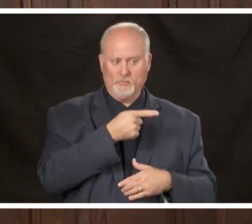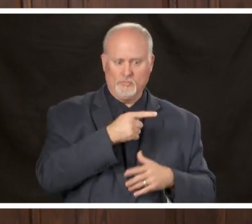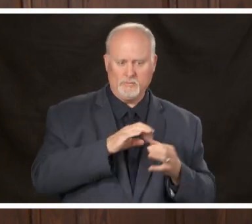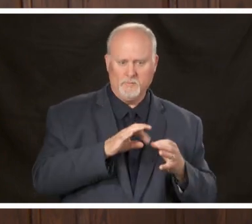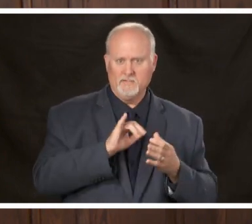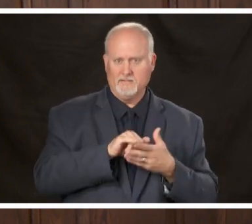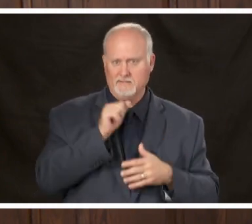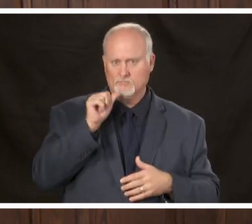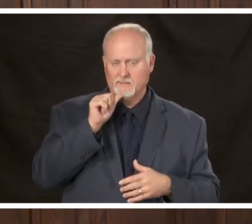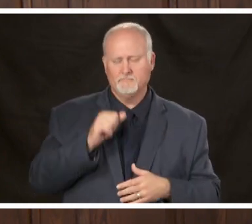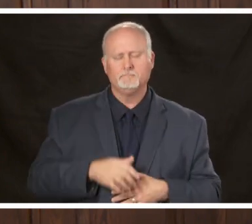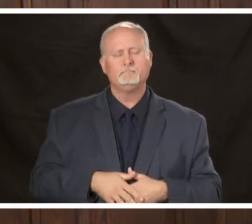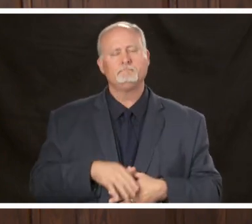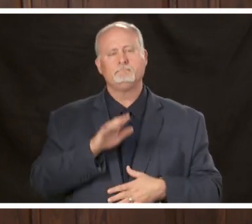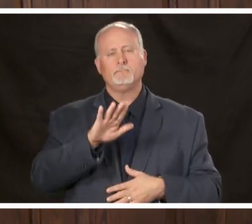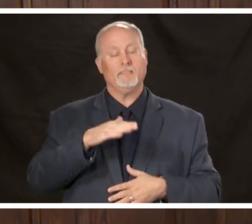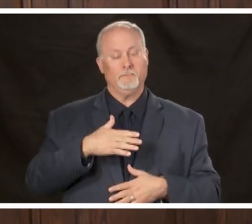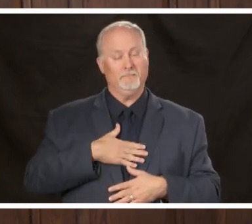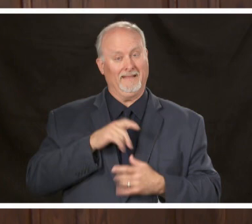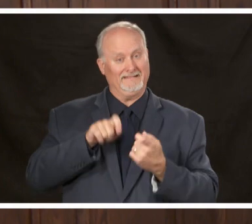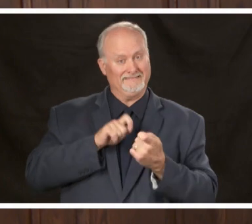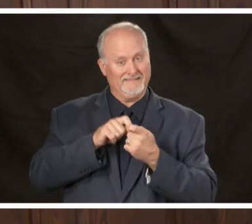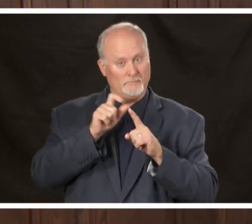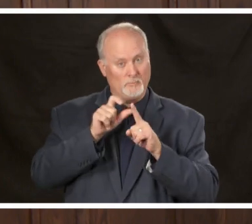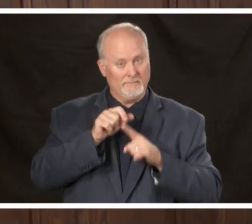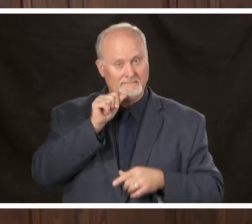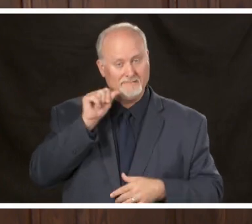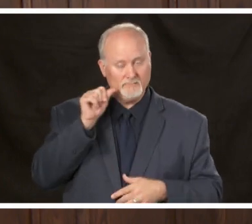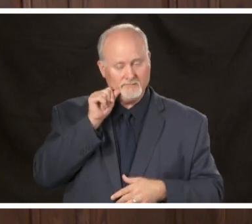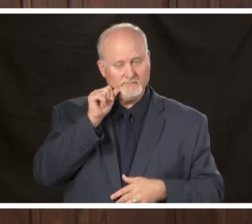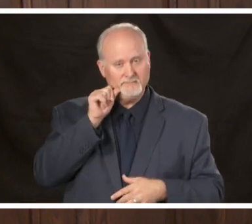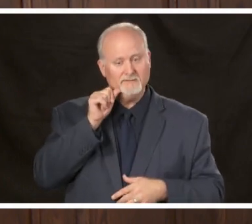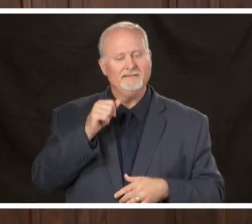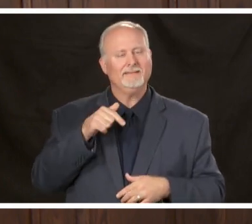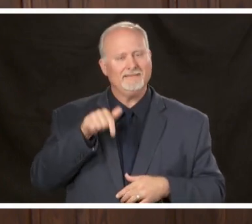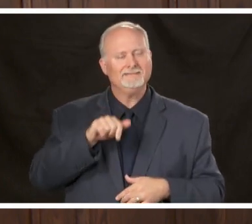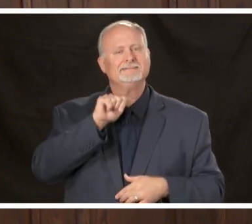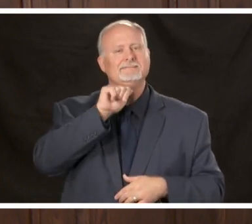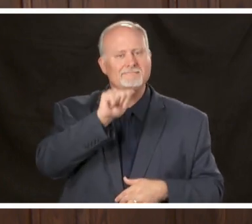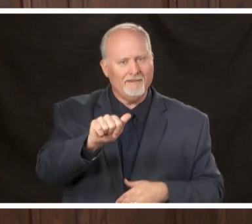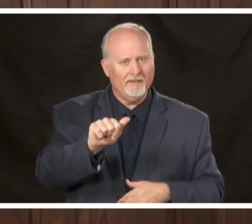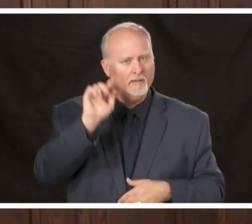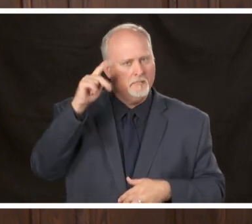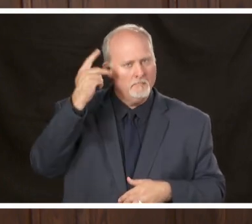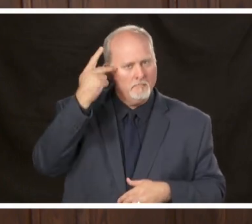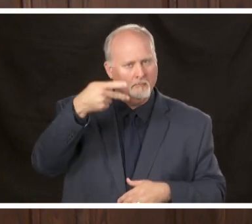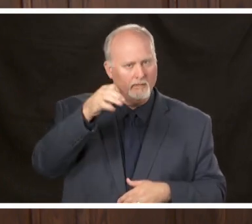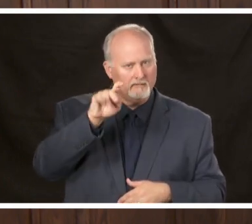think my exact words is that this should this is not political and in the middle